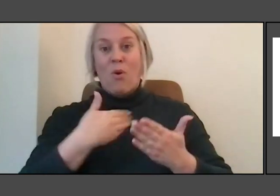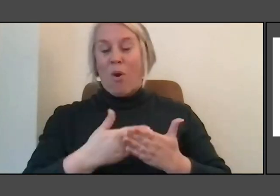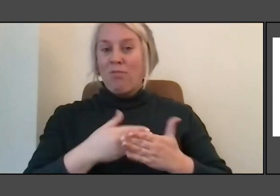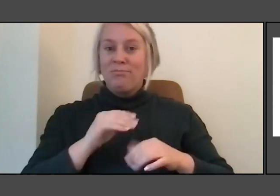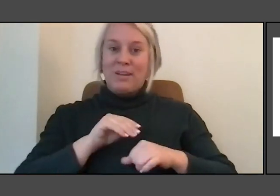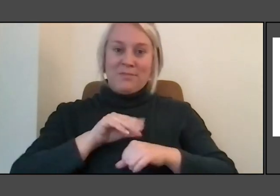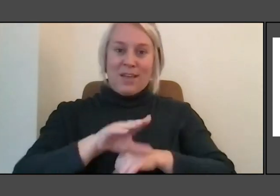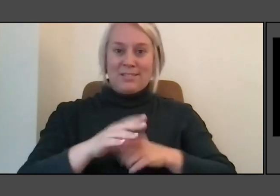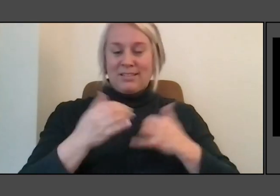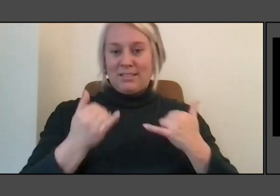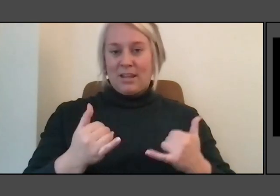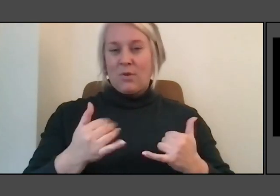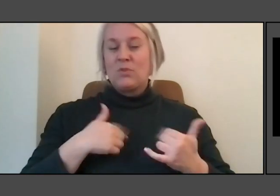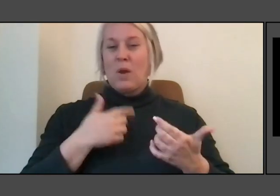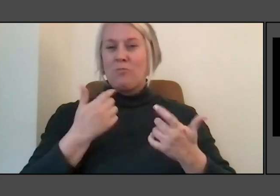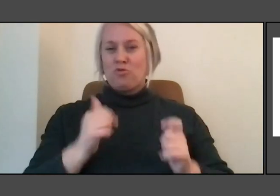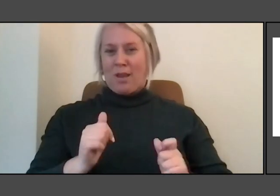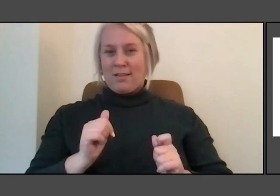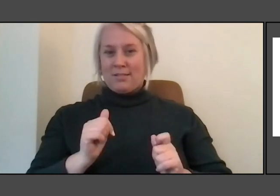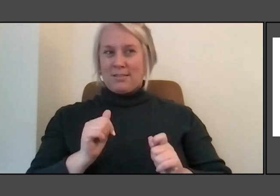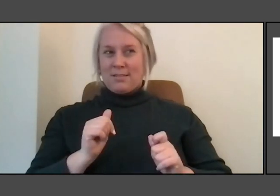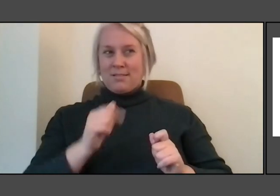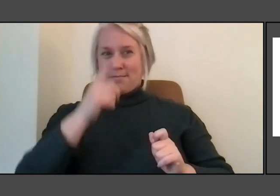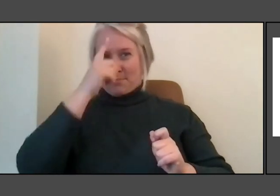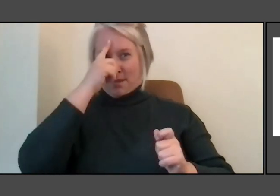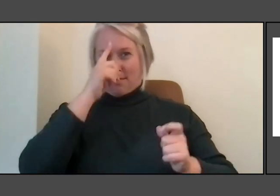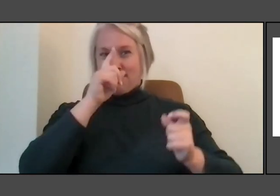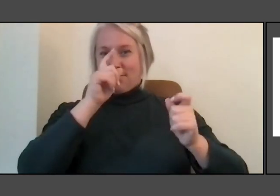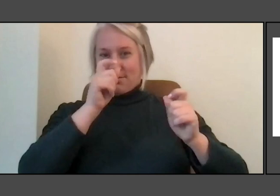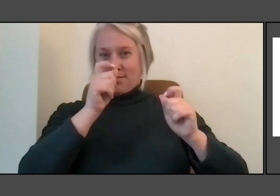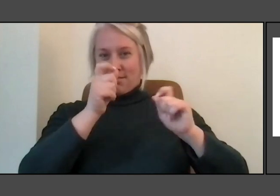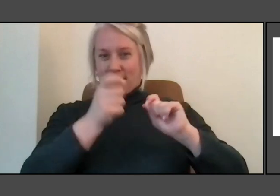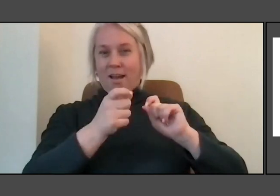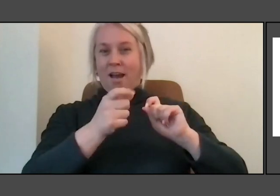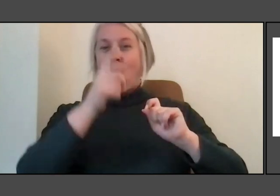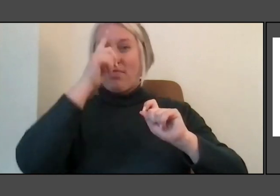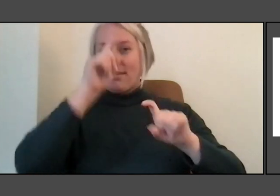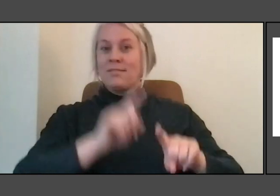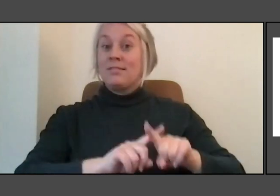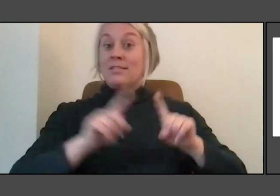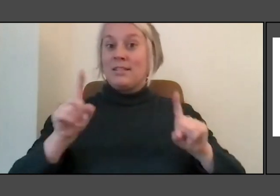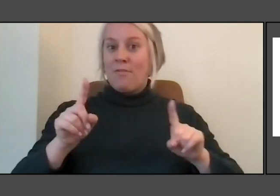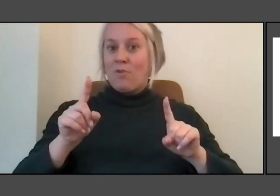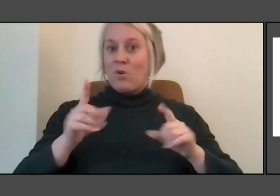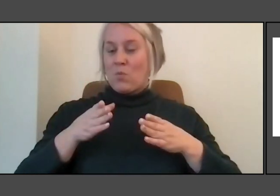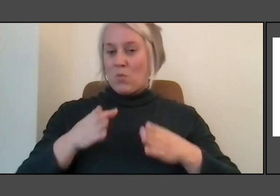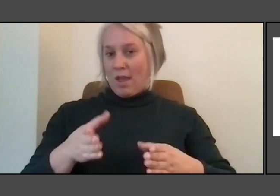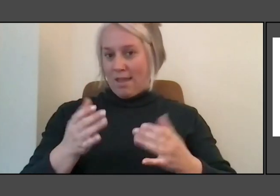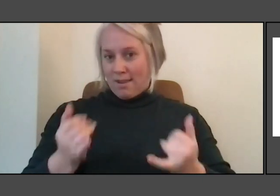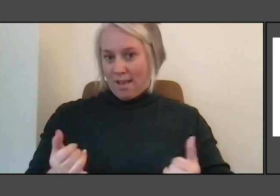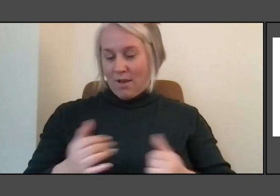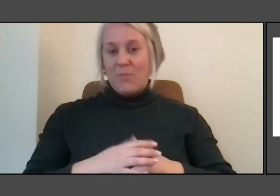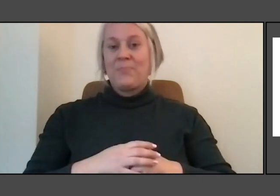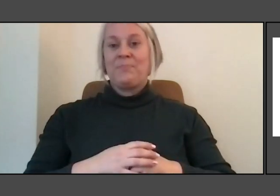think outside of the box and you know, you can't resist looking at how